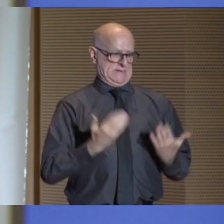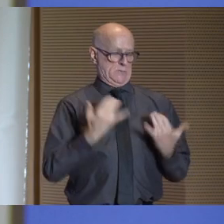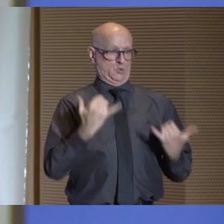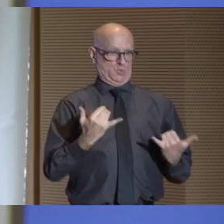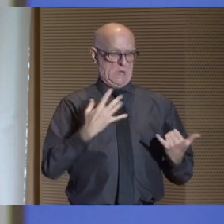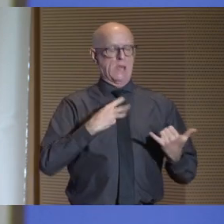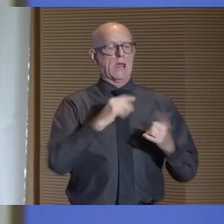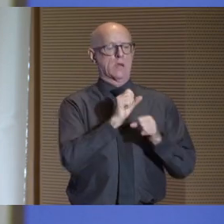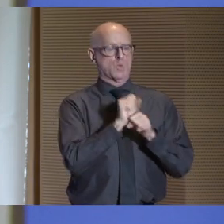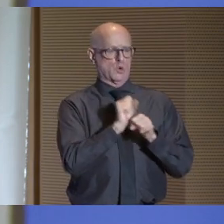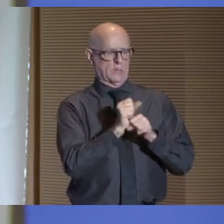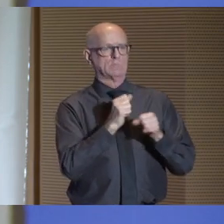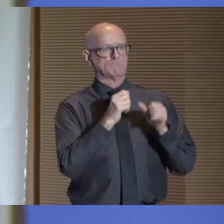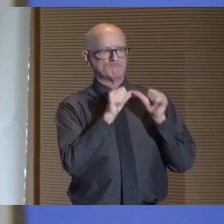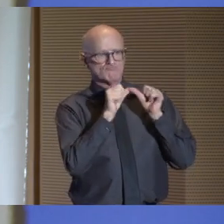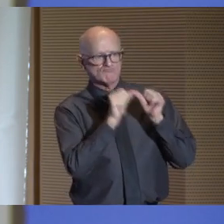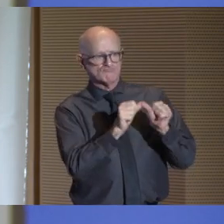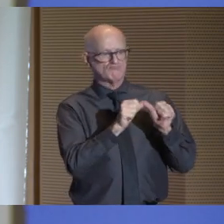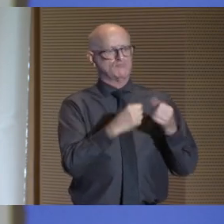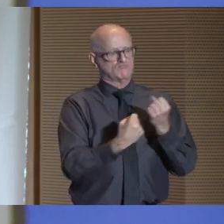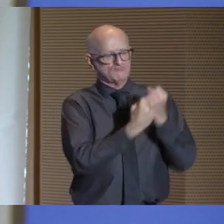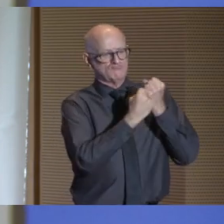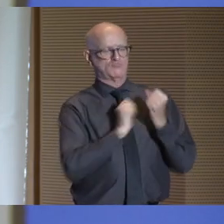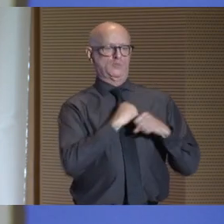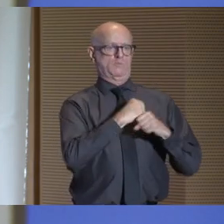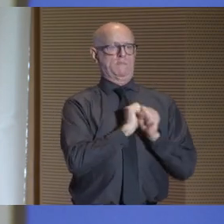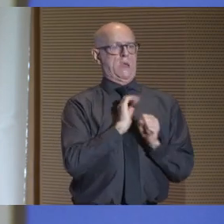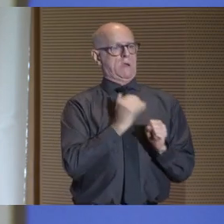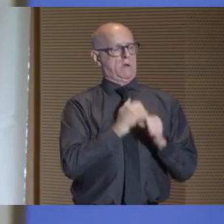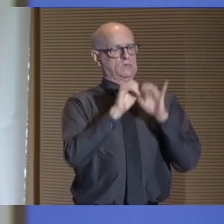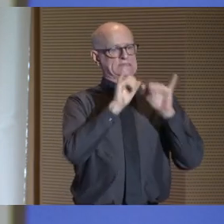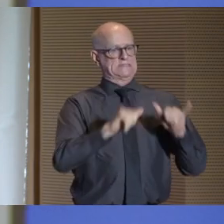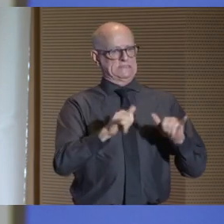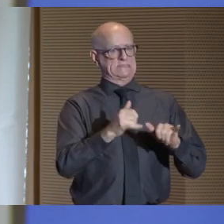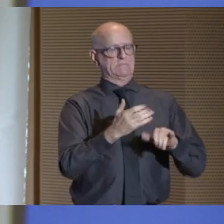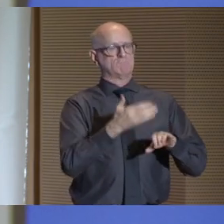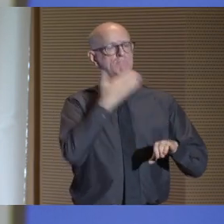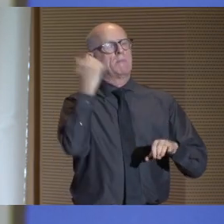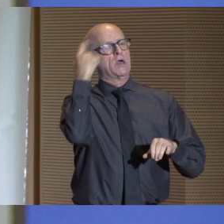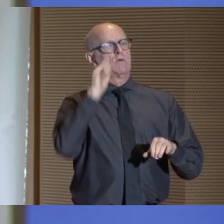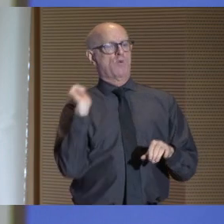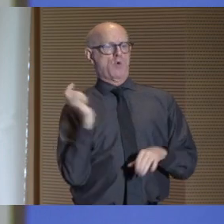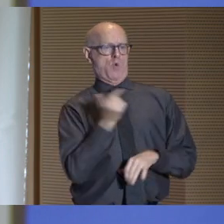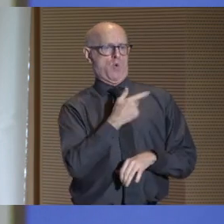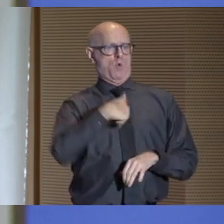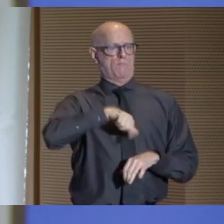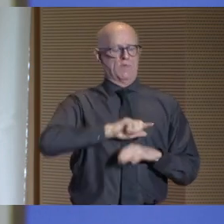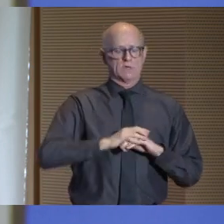and for working to make our system better for all of us. I look forward to hearing you